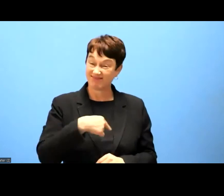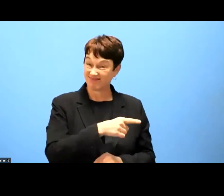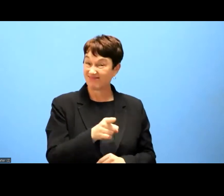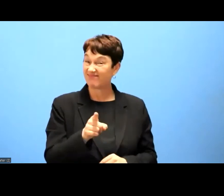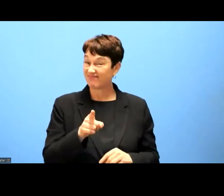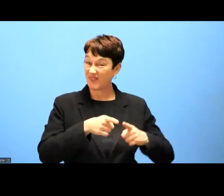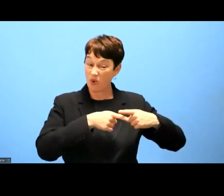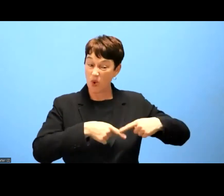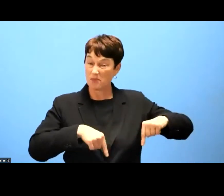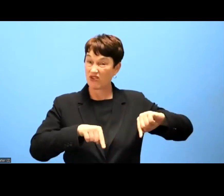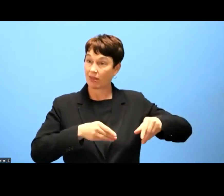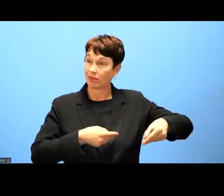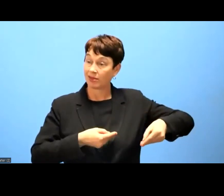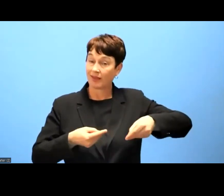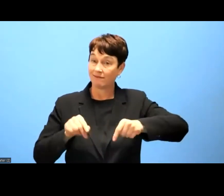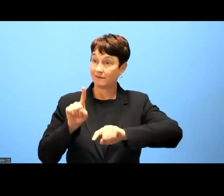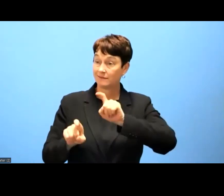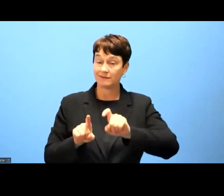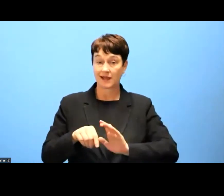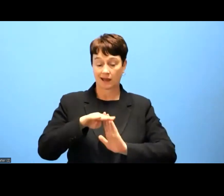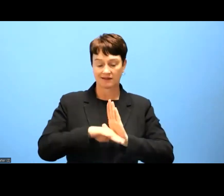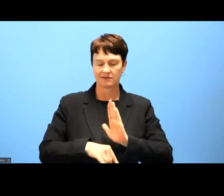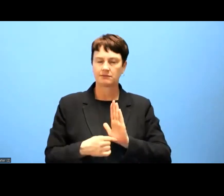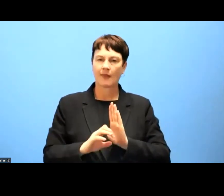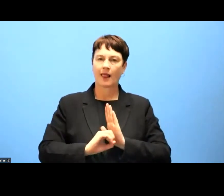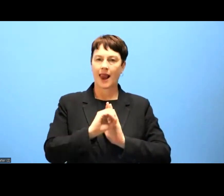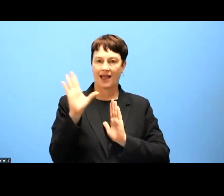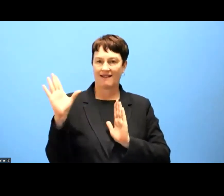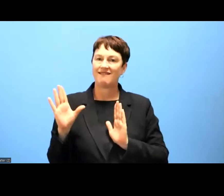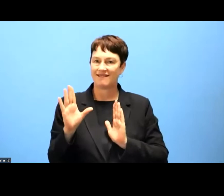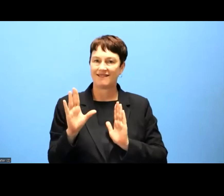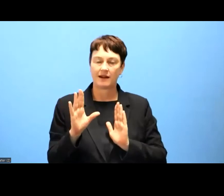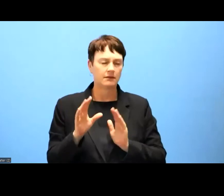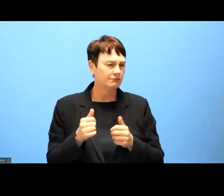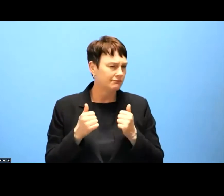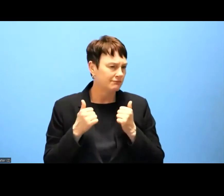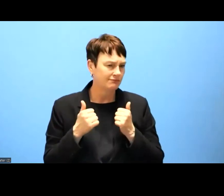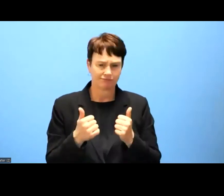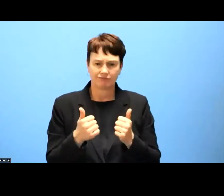thoughts and ideas for the web directive. So this is a good example that showed the